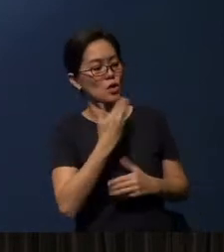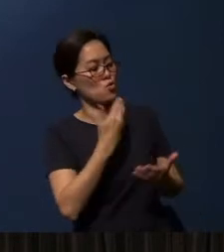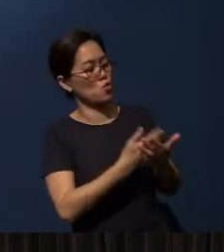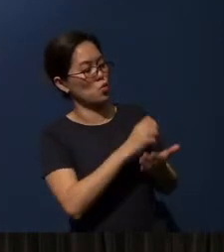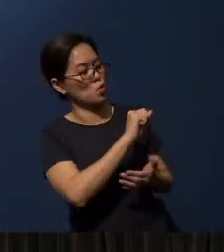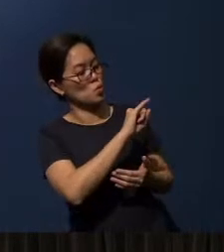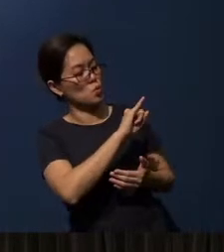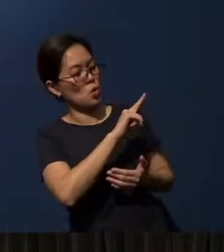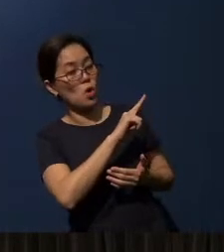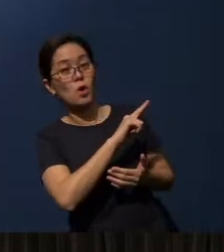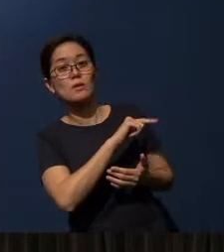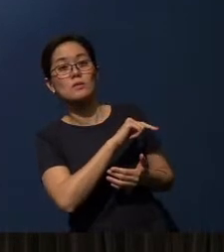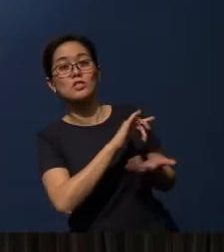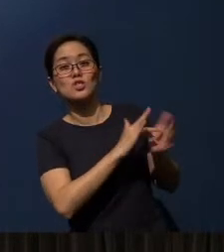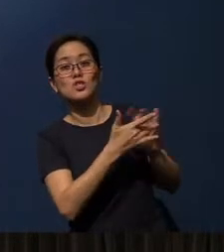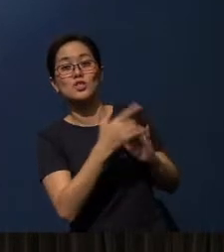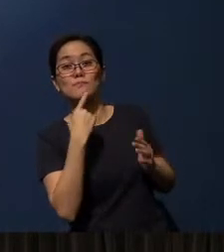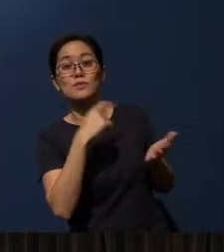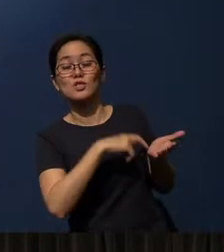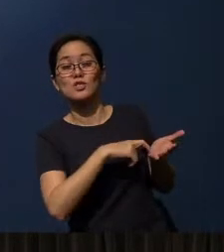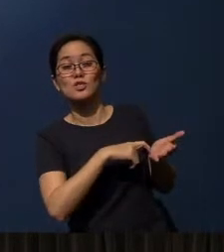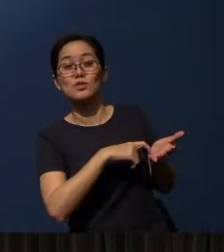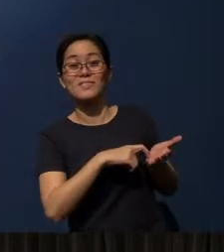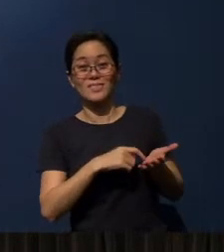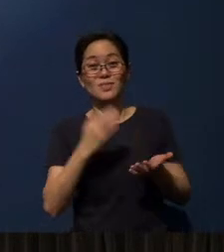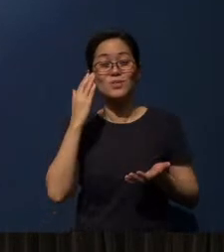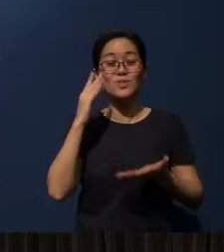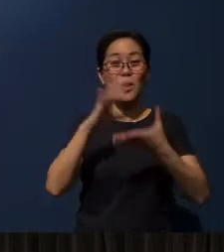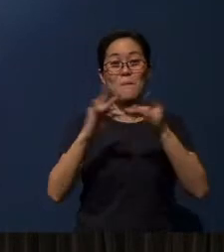The good soil that Jesus talks about when He talks about the parable of the sower.